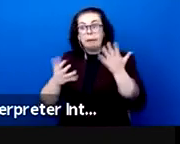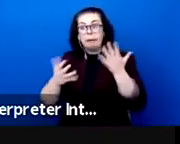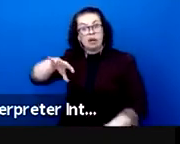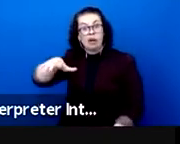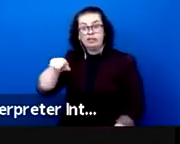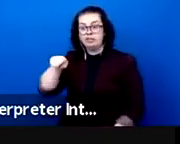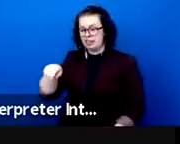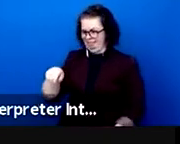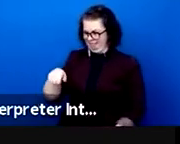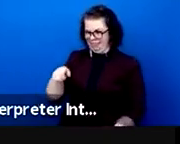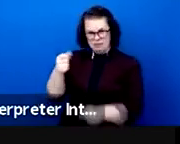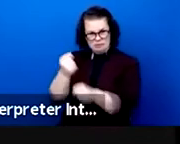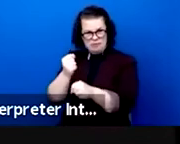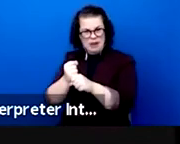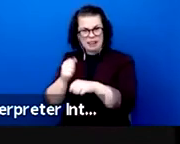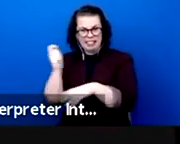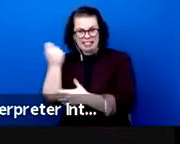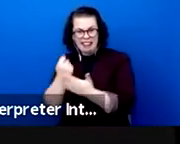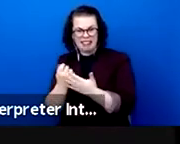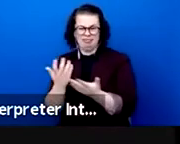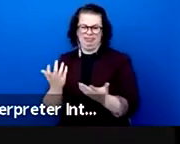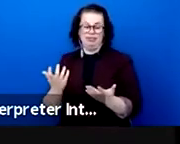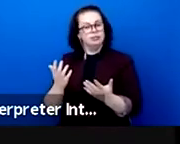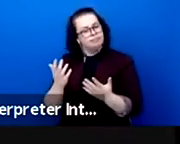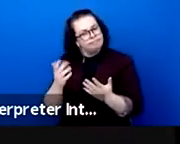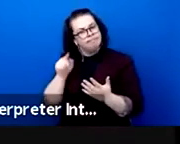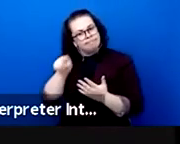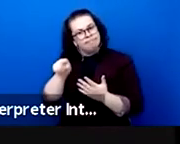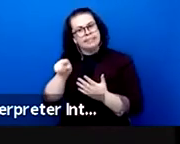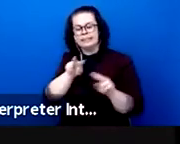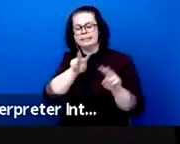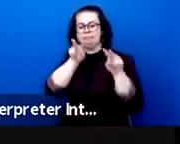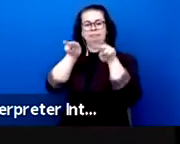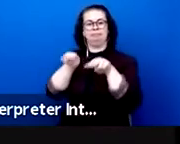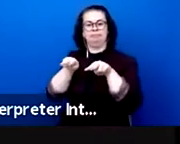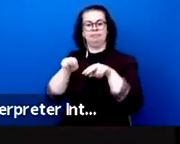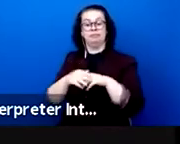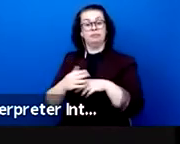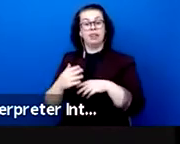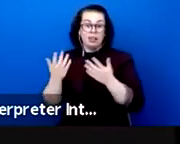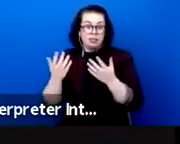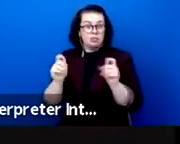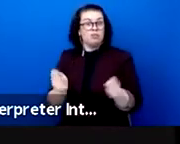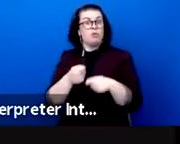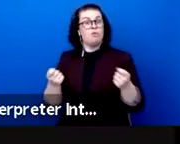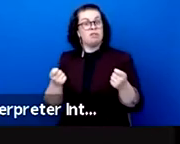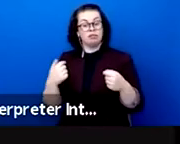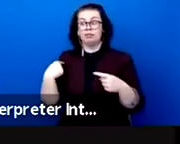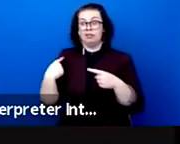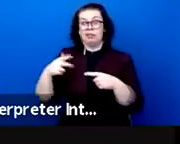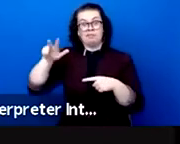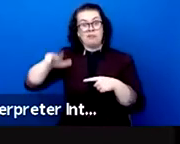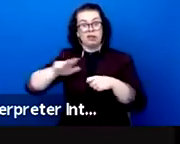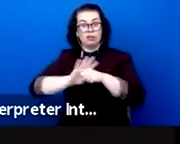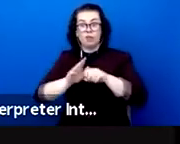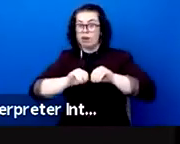Since March it's stupor that has gripped the workers in these fields, then anger, finally